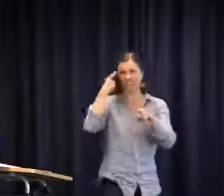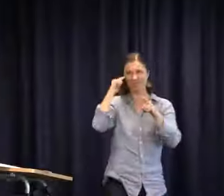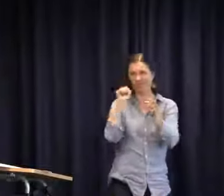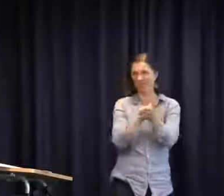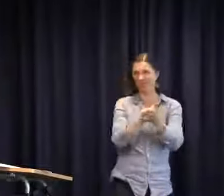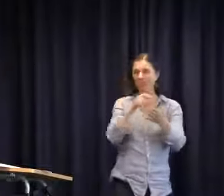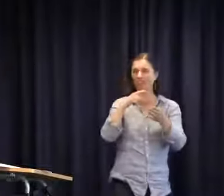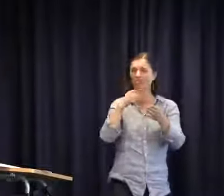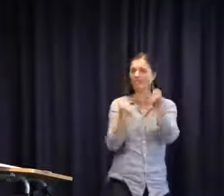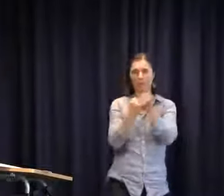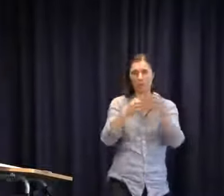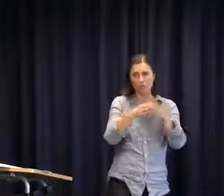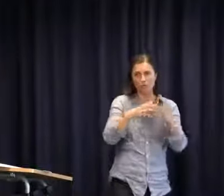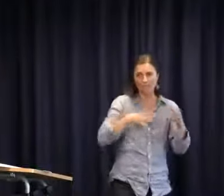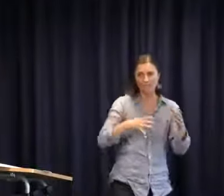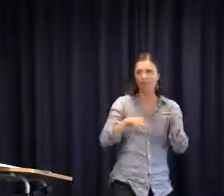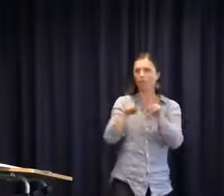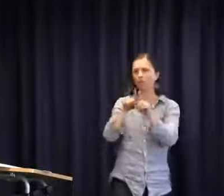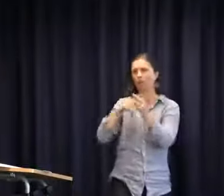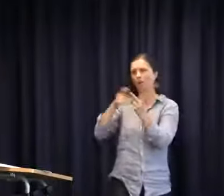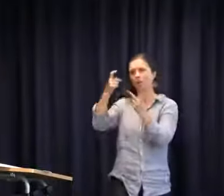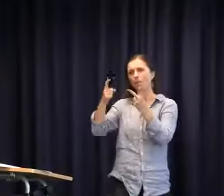Just to add to your comments, Tamara, you are absolutely right. We need to have a support